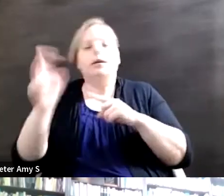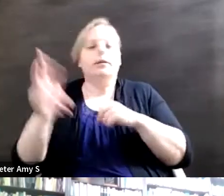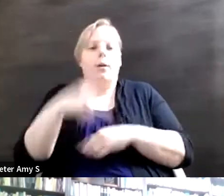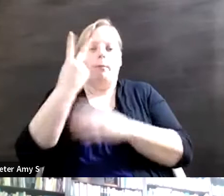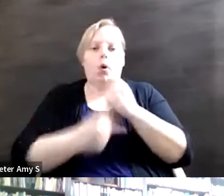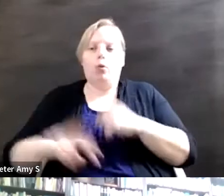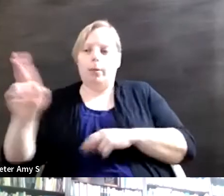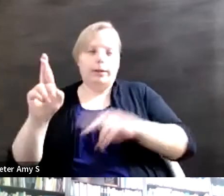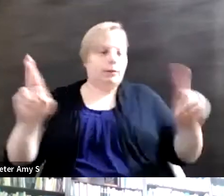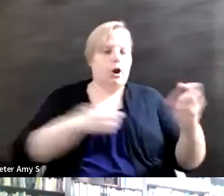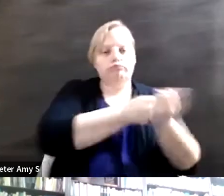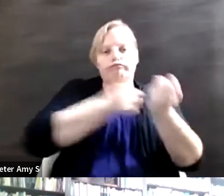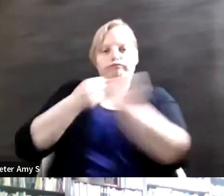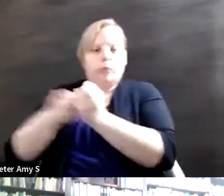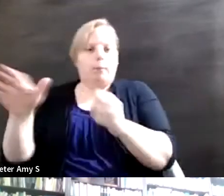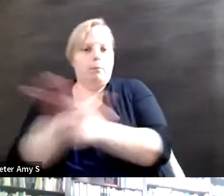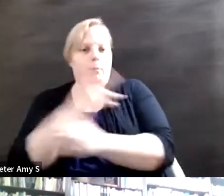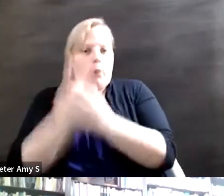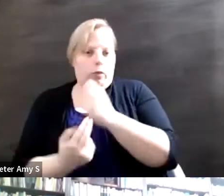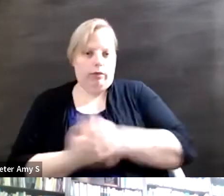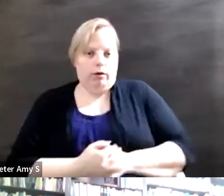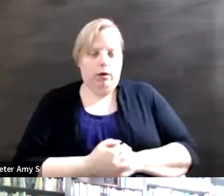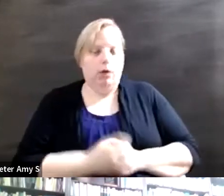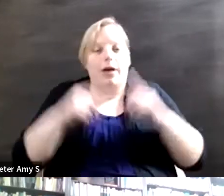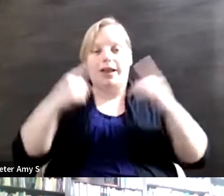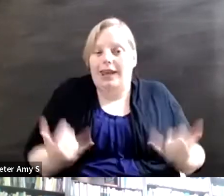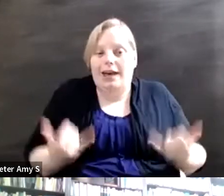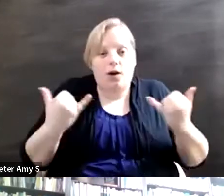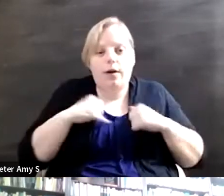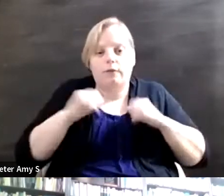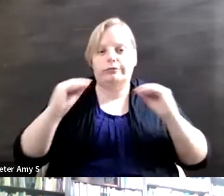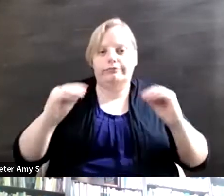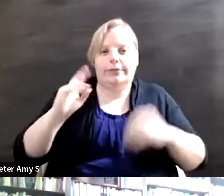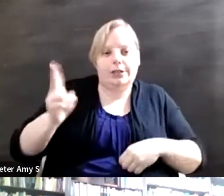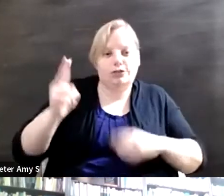It did not exist now and and to give a history lesson in 30 seconds, to me, it looked like